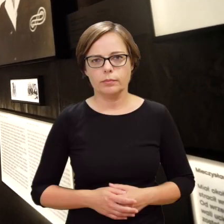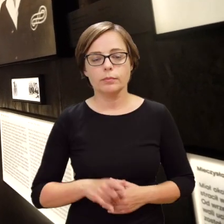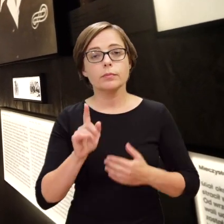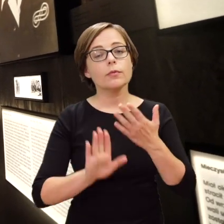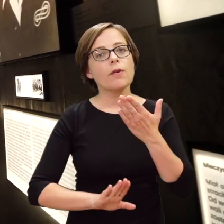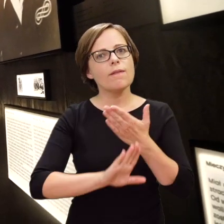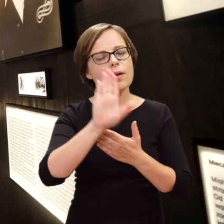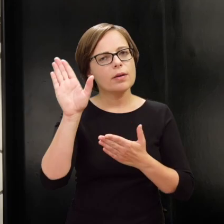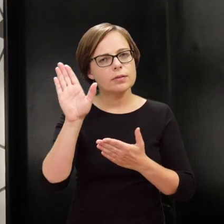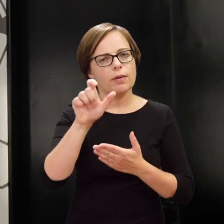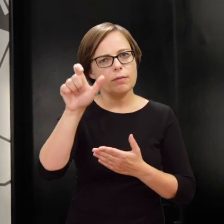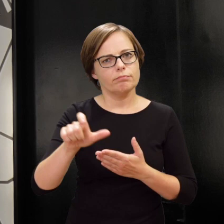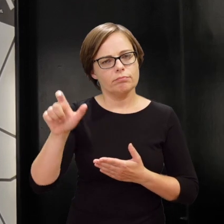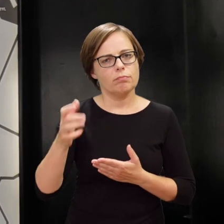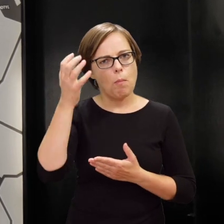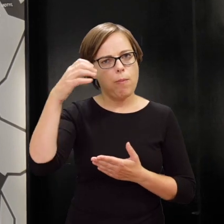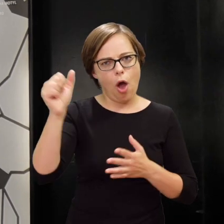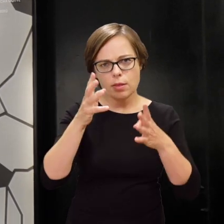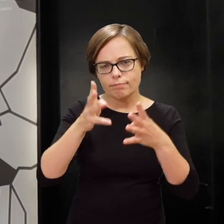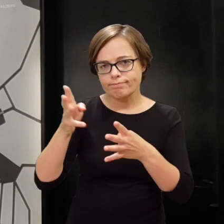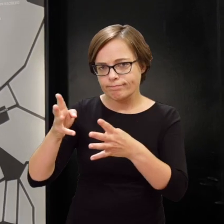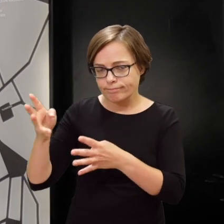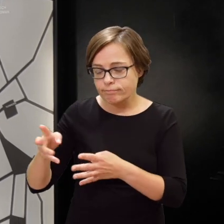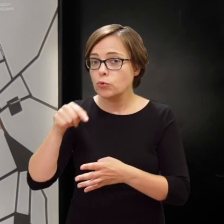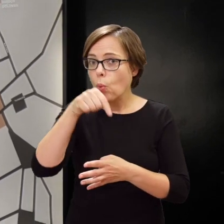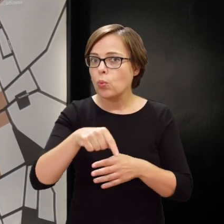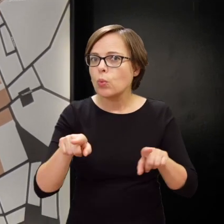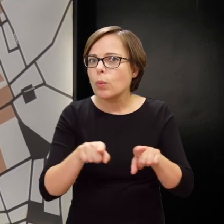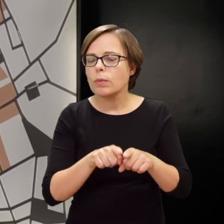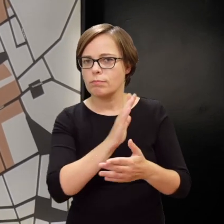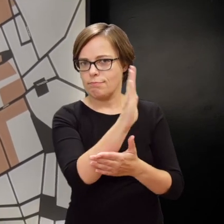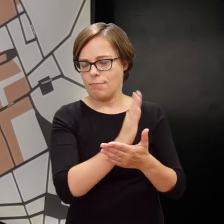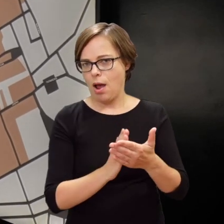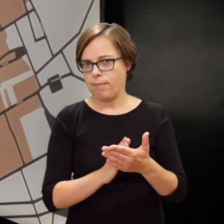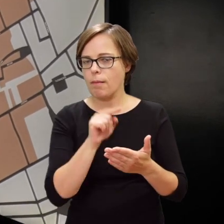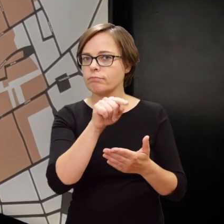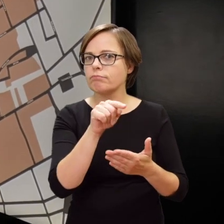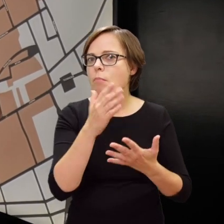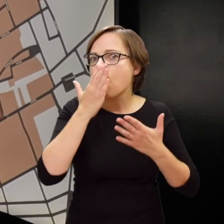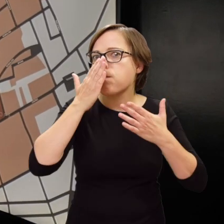In the section dedicated to the protagonists we also show a map